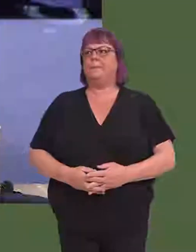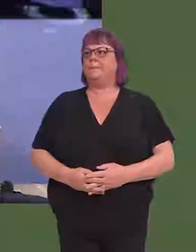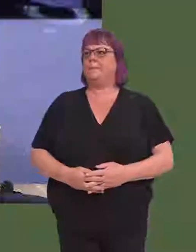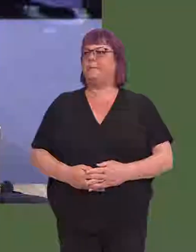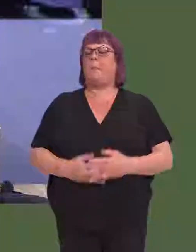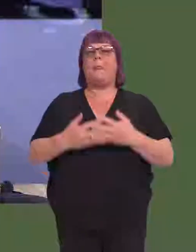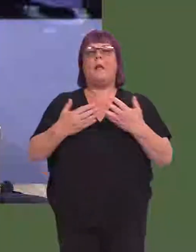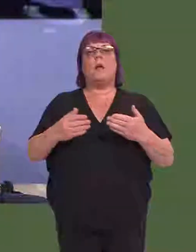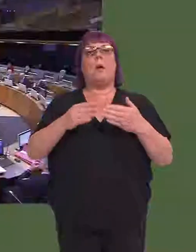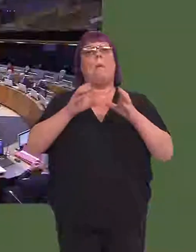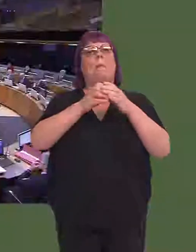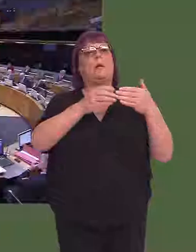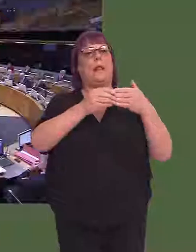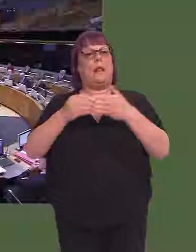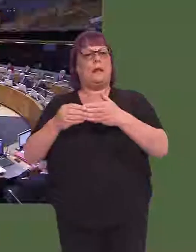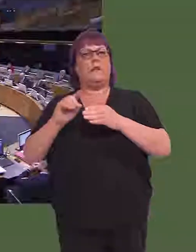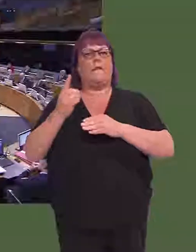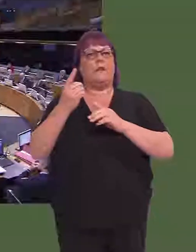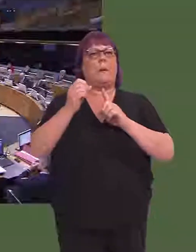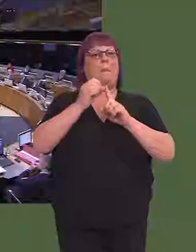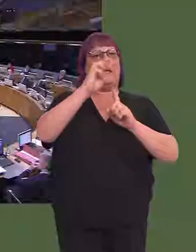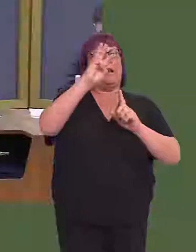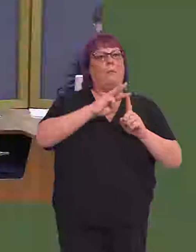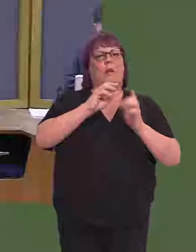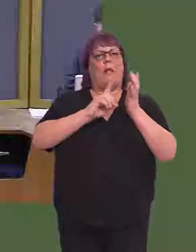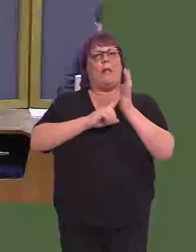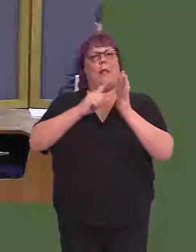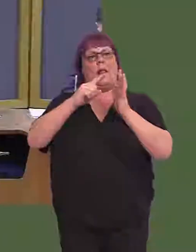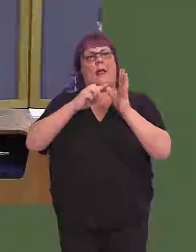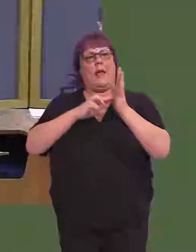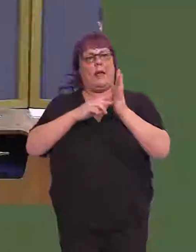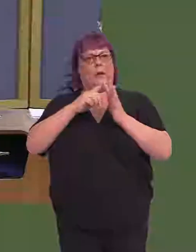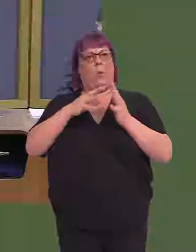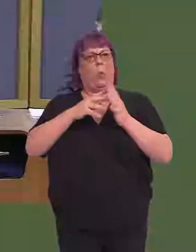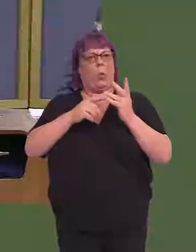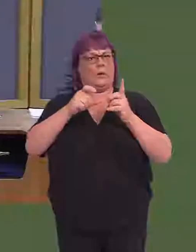Y Llywydd / The Llywydd: Questions now from the party leaders. The leader of Plaid Cymru, Leanne Wood. Leanne Wood AM: Diolch, Llywydd.